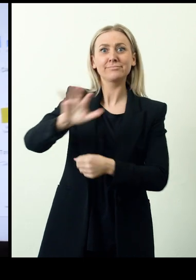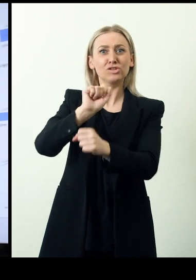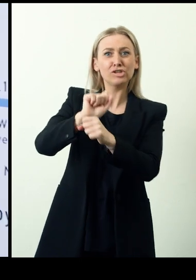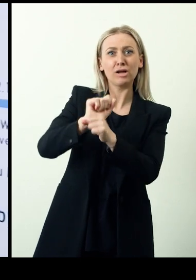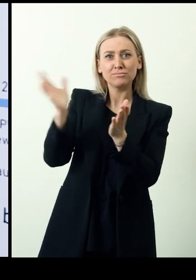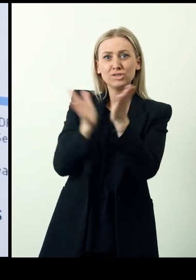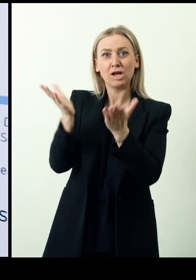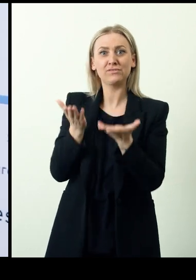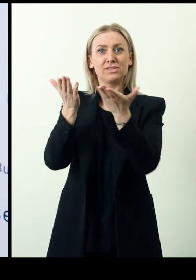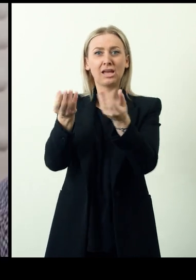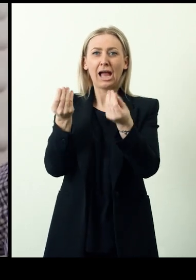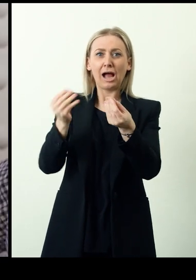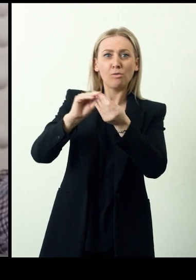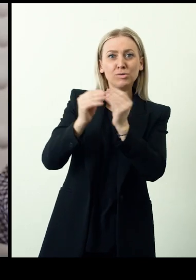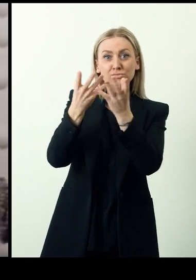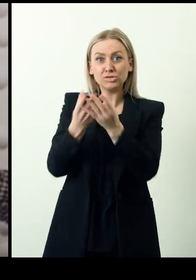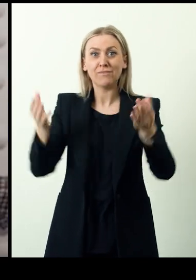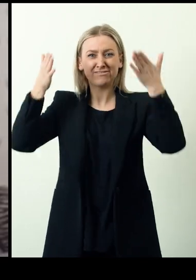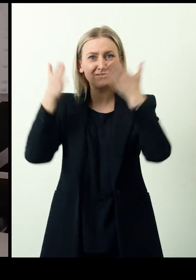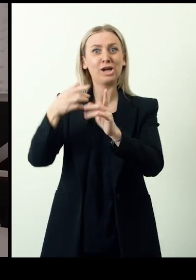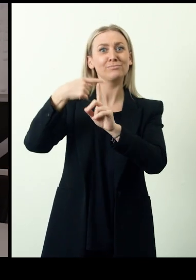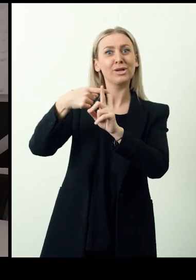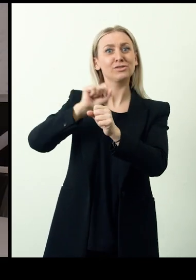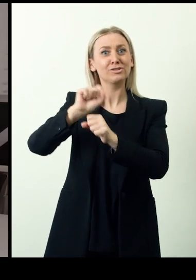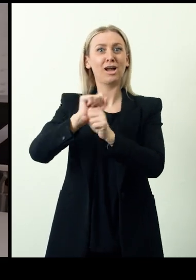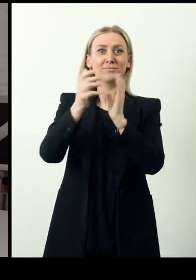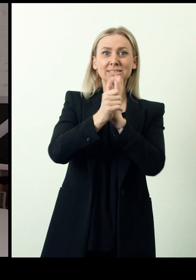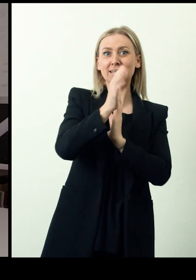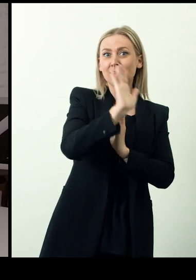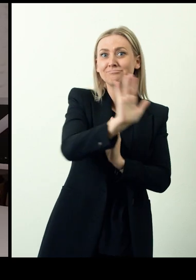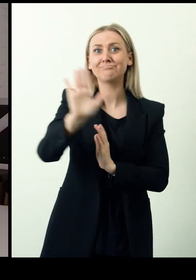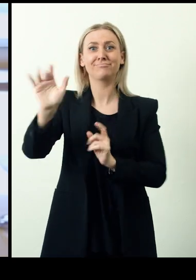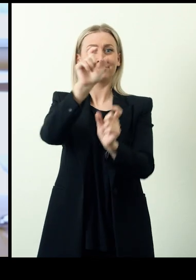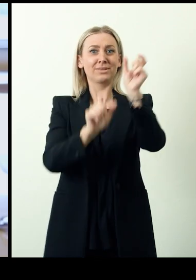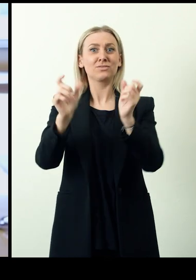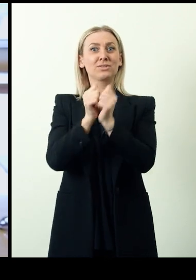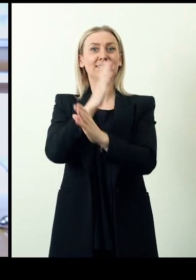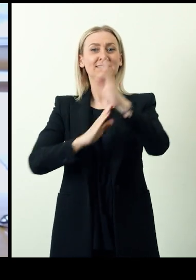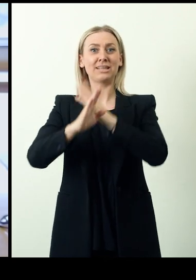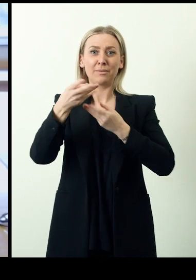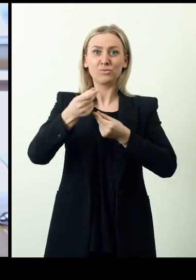This AI driven job matching service uses algorithms that focus positively on the job related skills of persons with disabilities.